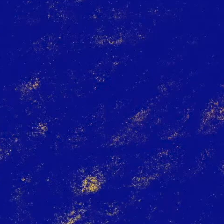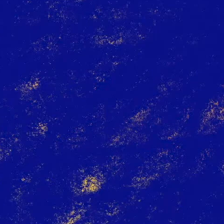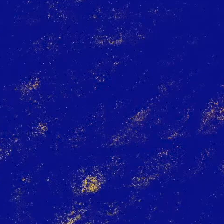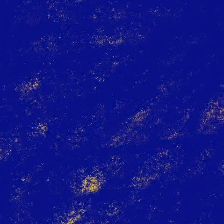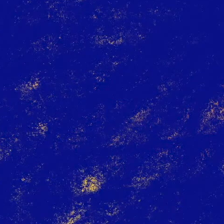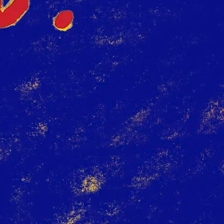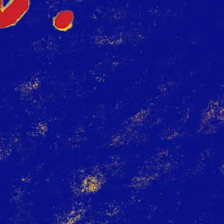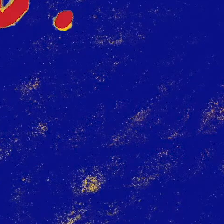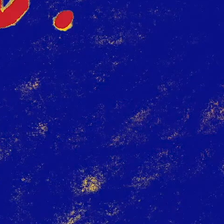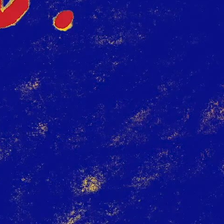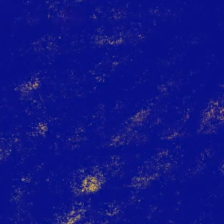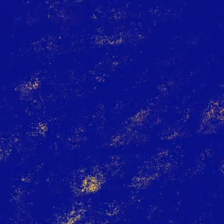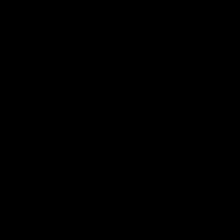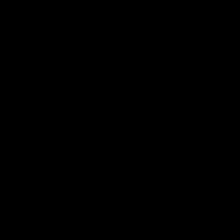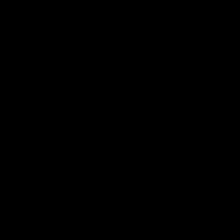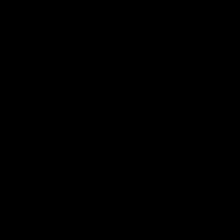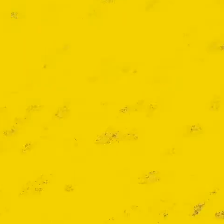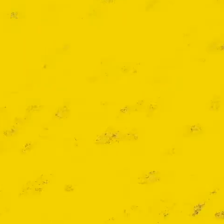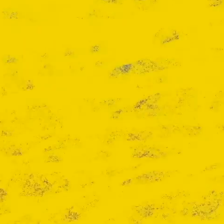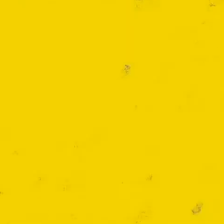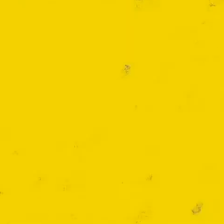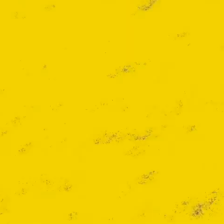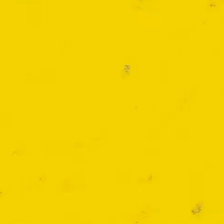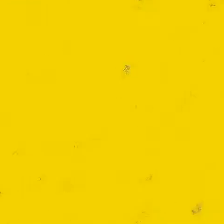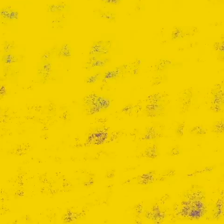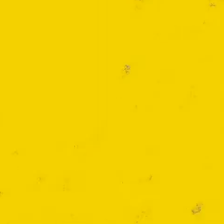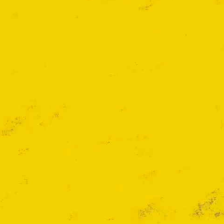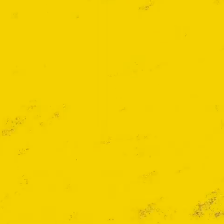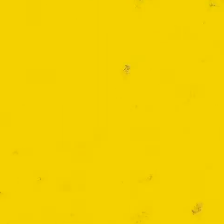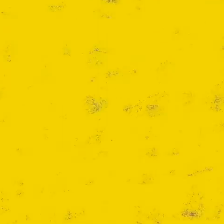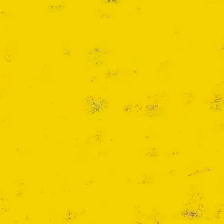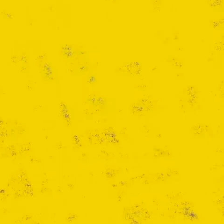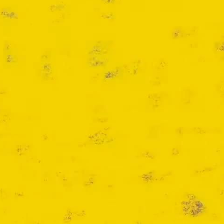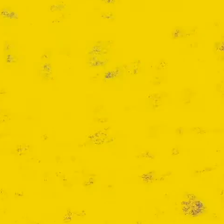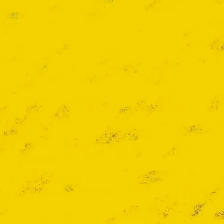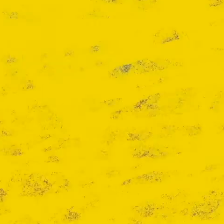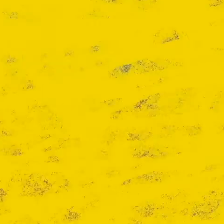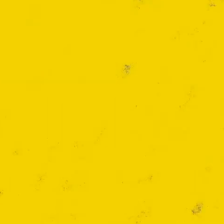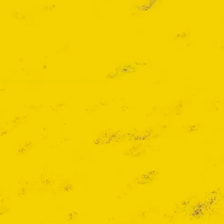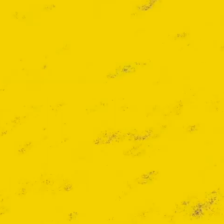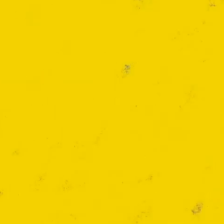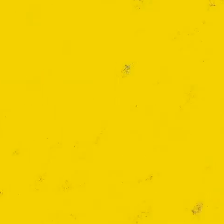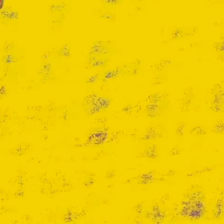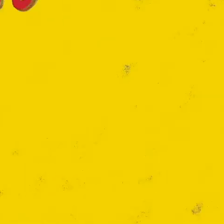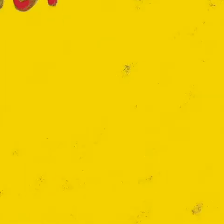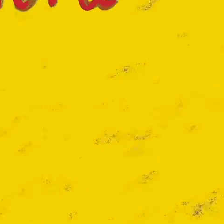T.B.C. Dresser from a Broken Mirror